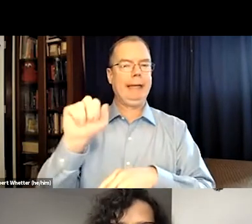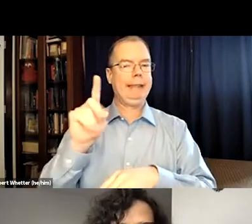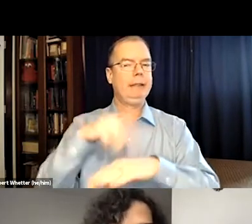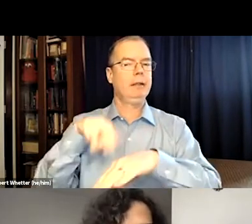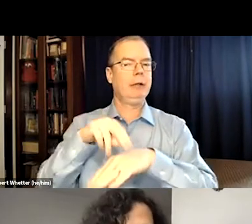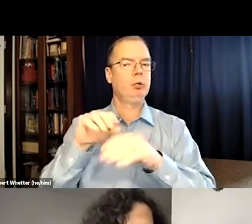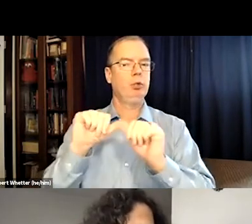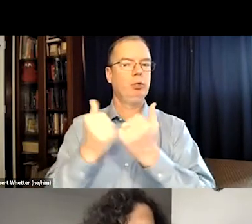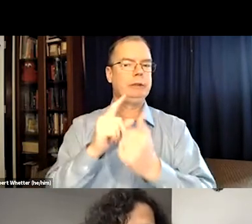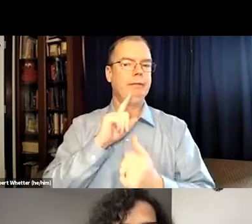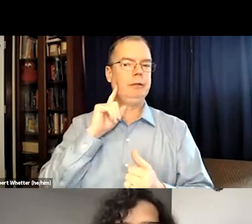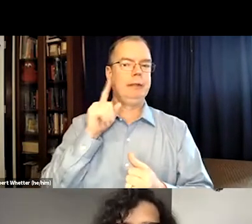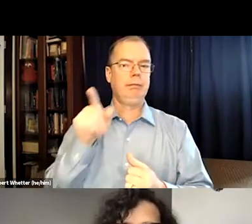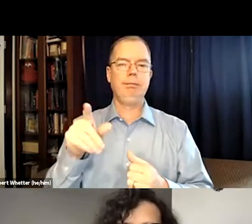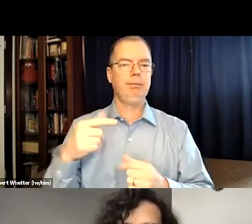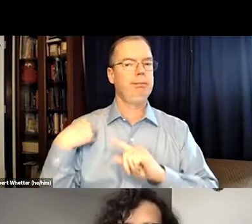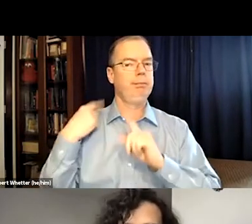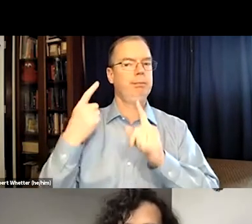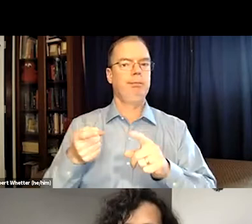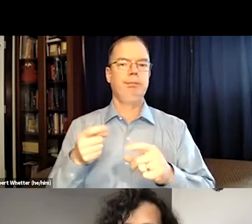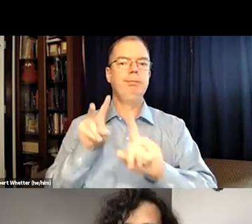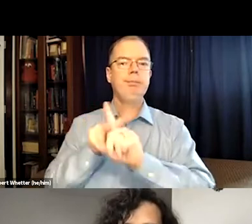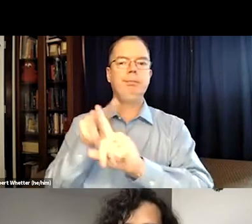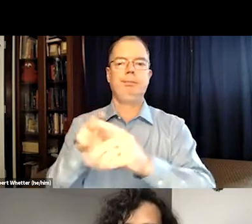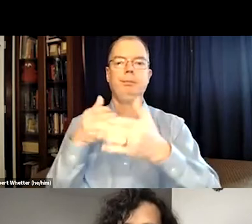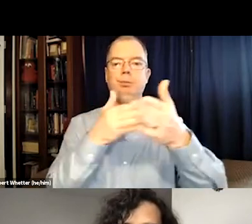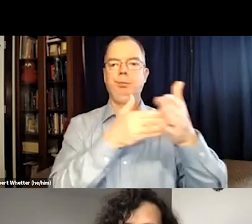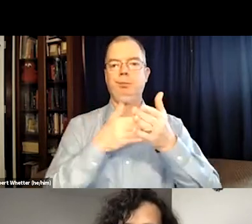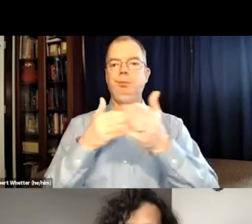And the other organization is the NAD, the National Association of the Deaf.